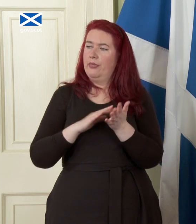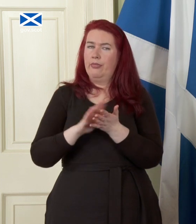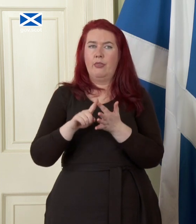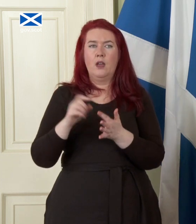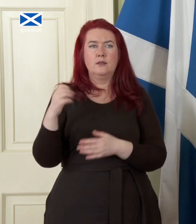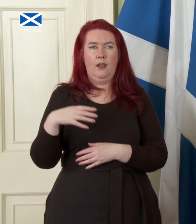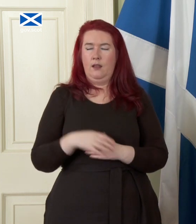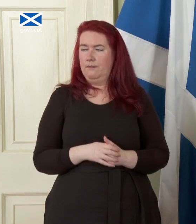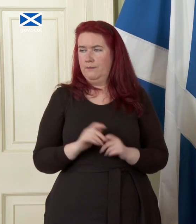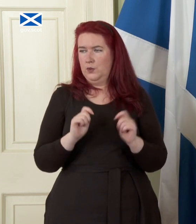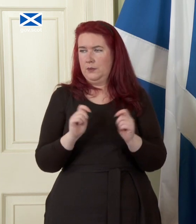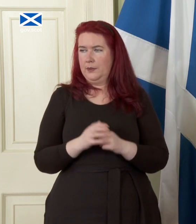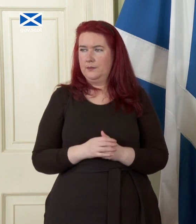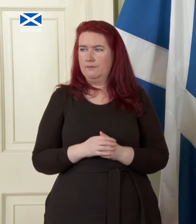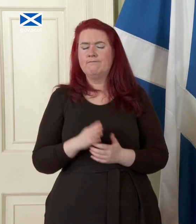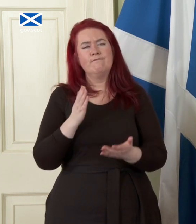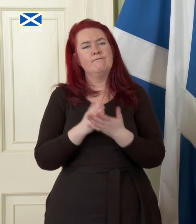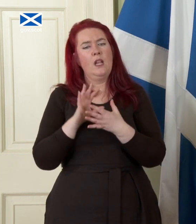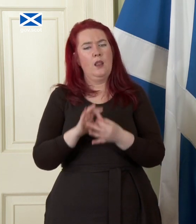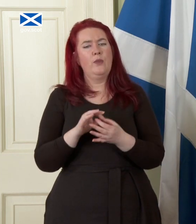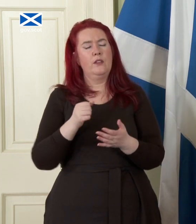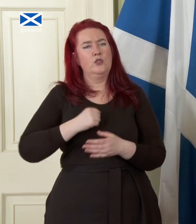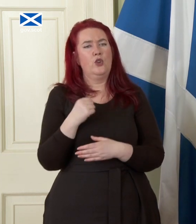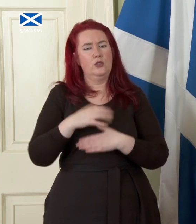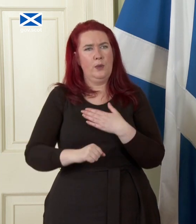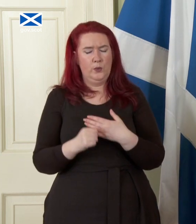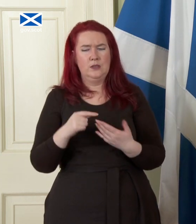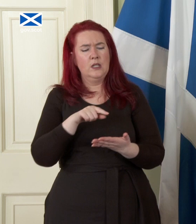um just again on currency um it says here that the Scottish pound would be Scotland's legal